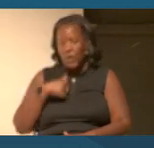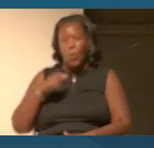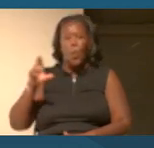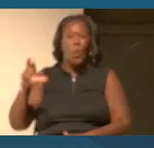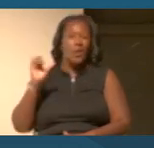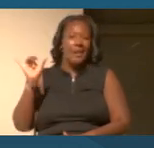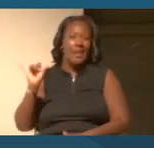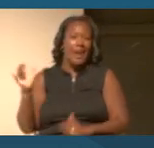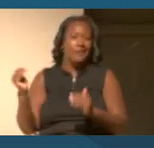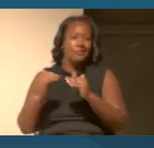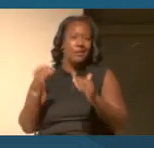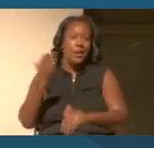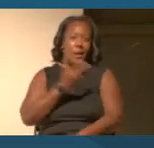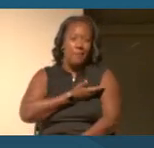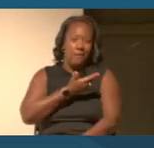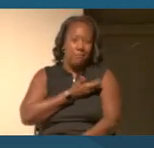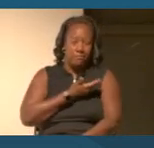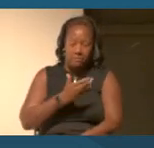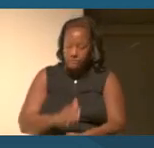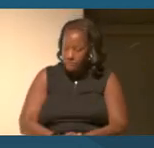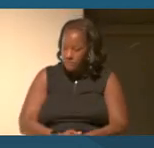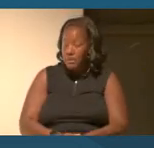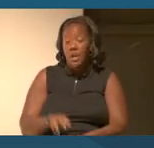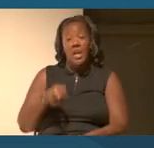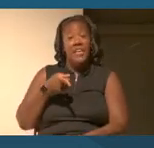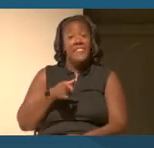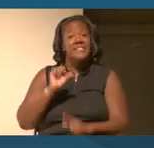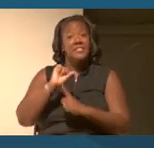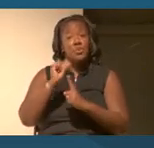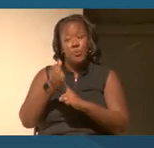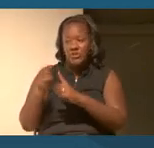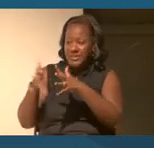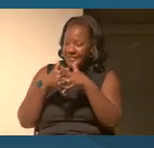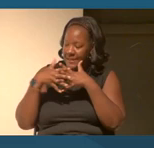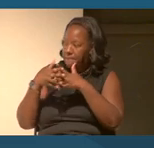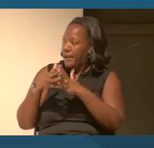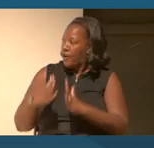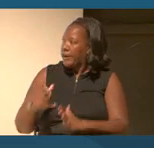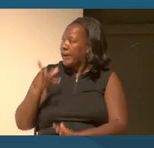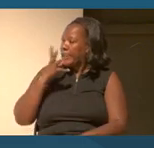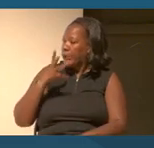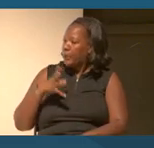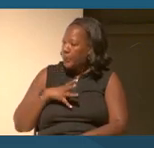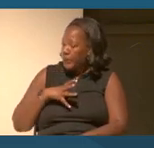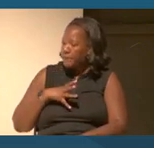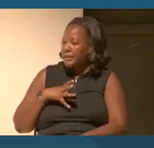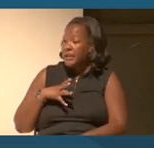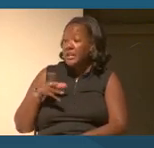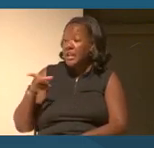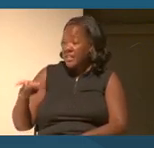She went on, "This then is the situation of American women up until too recently, they